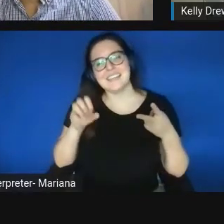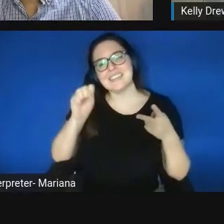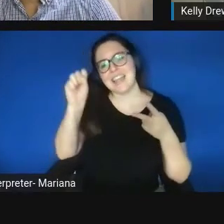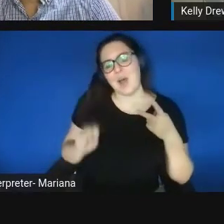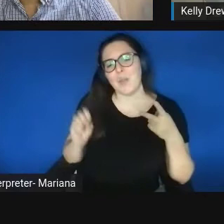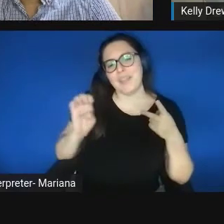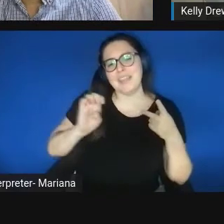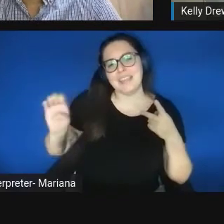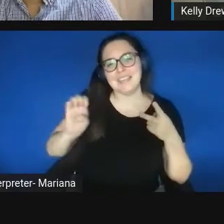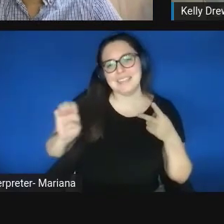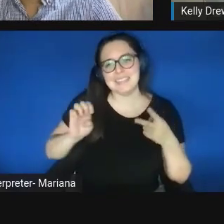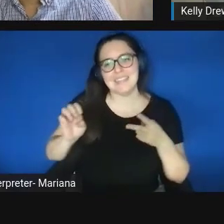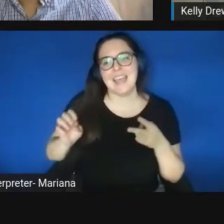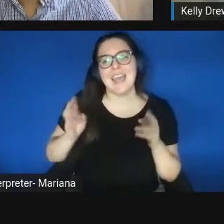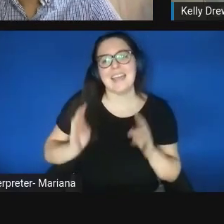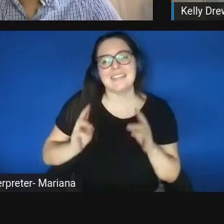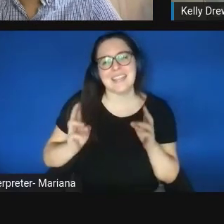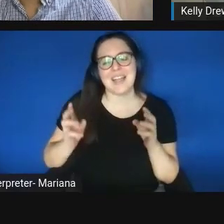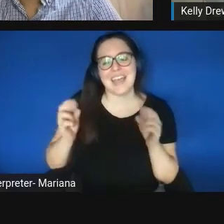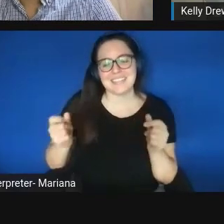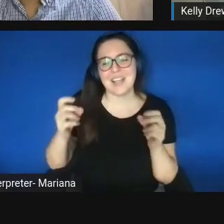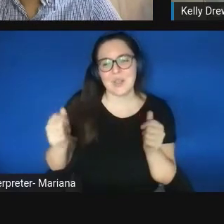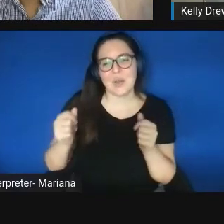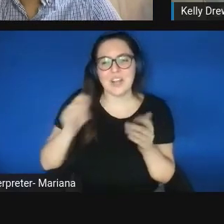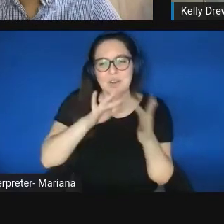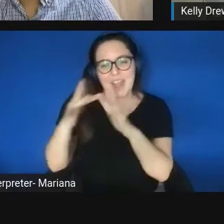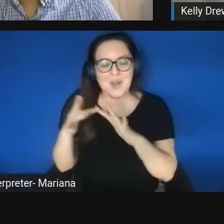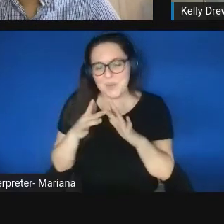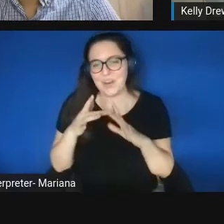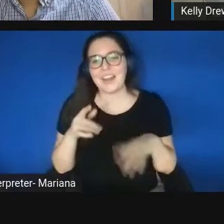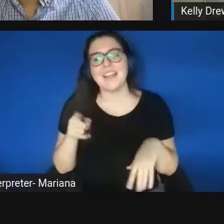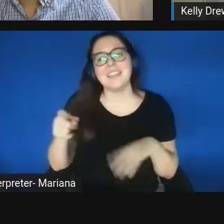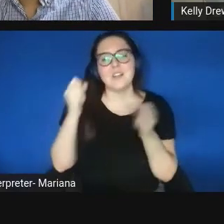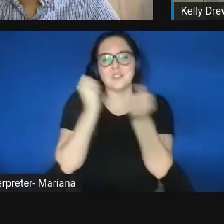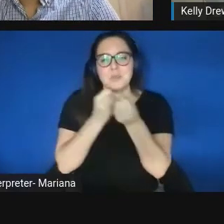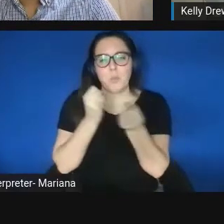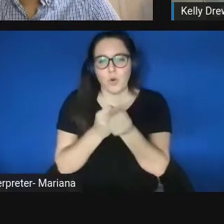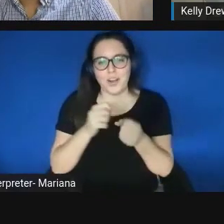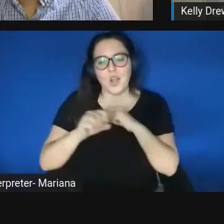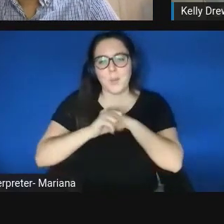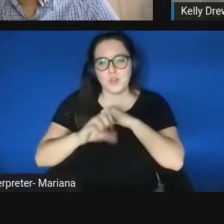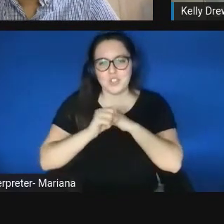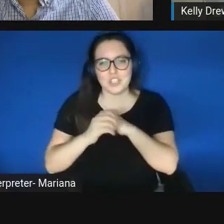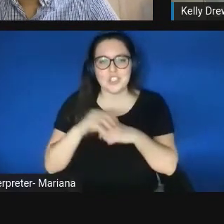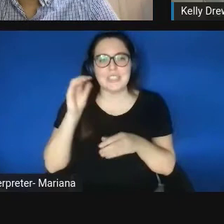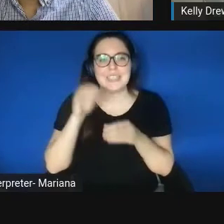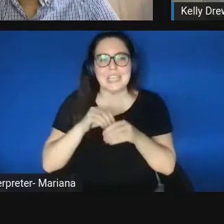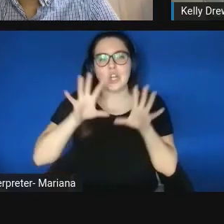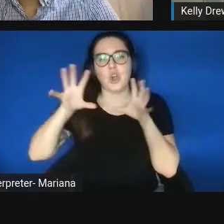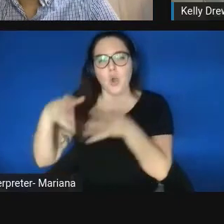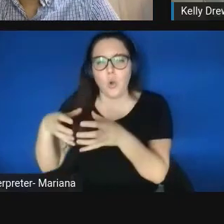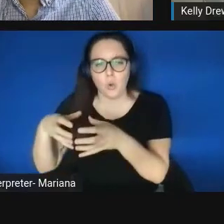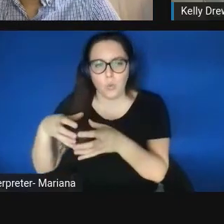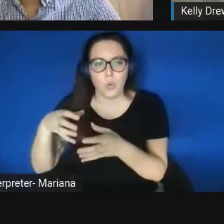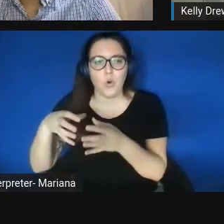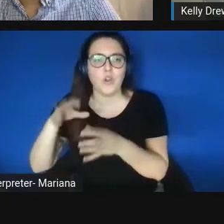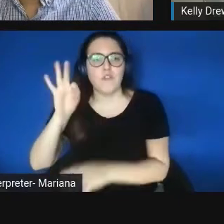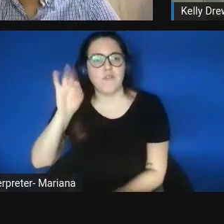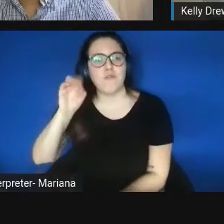where they are working with HBCUs to support commercialization in a cohort format, which I'm so excited .. .